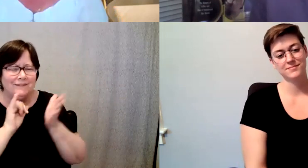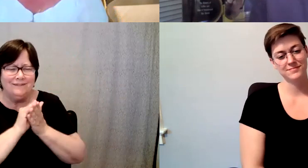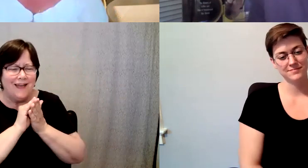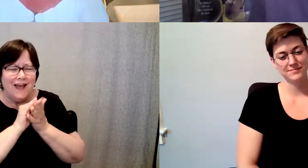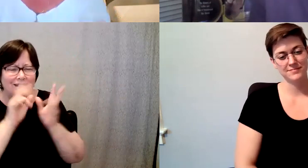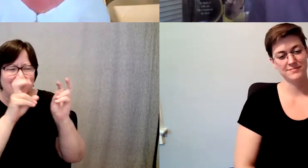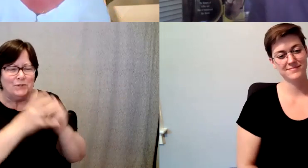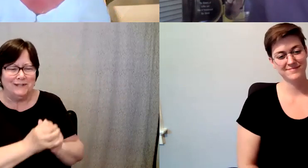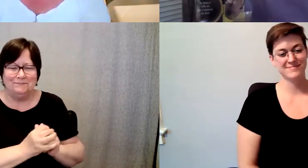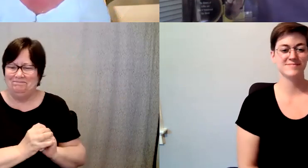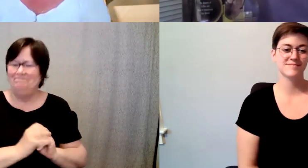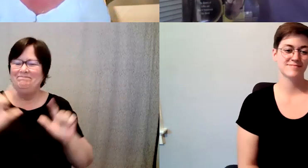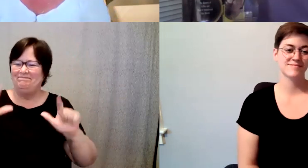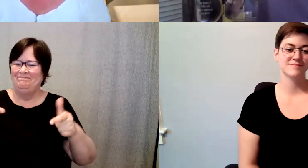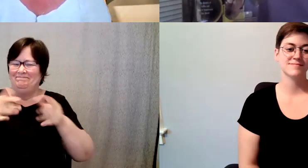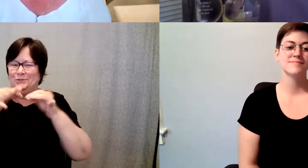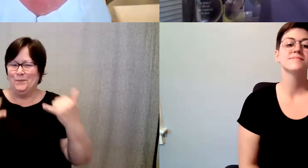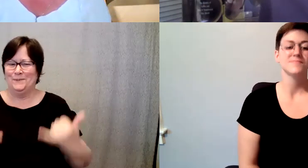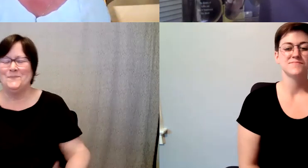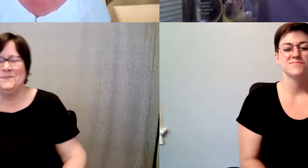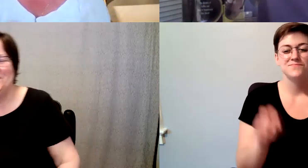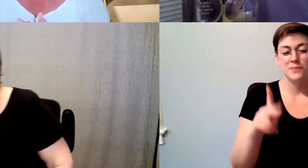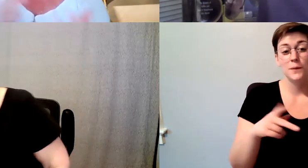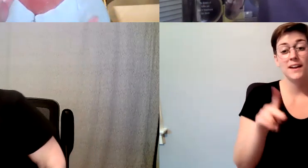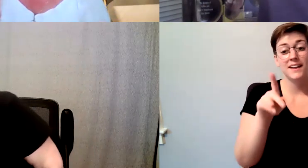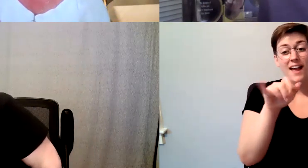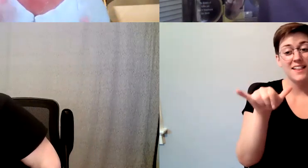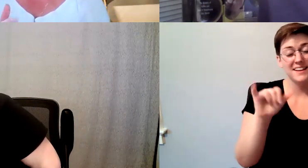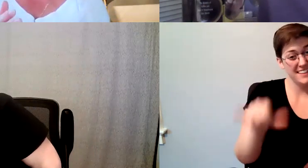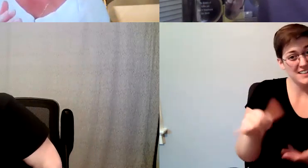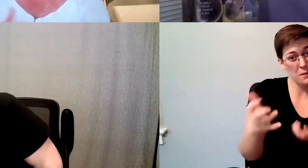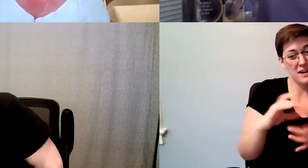Kelly Redder: way to say was my impression about the book, this is going to sound weird.